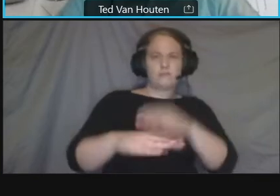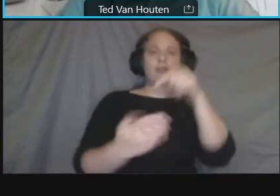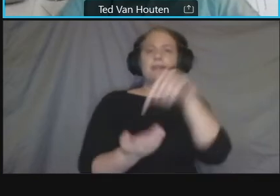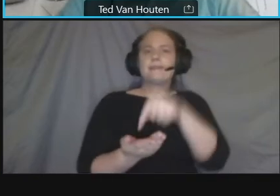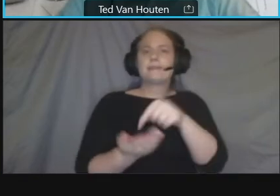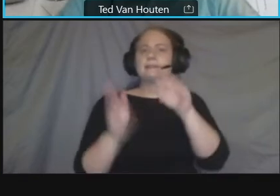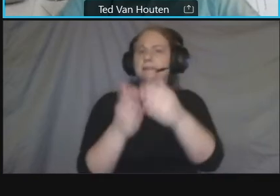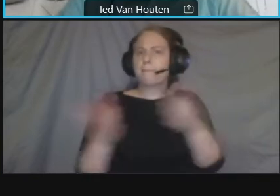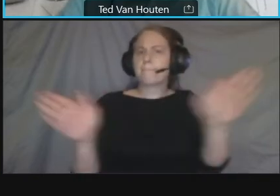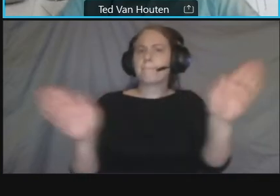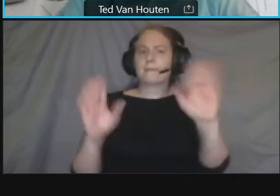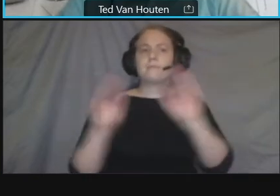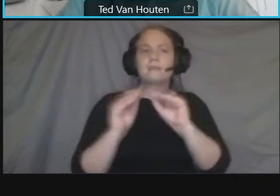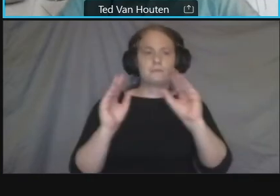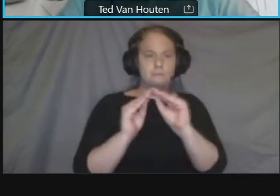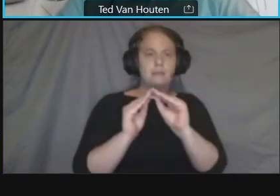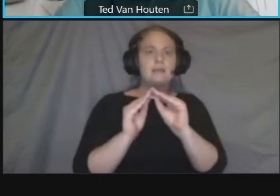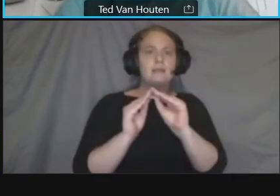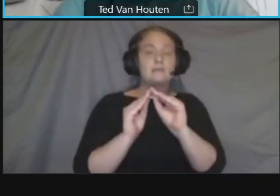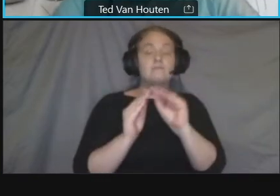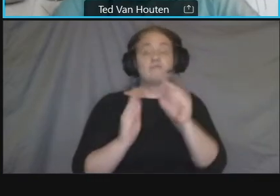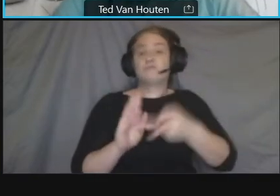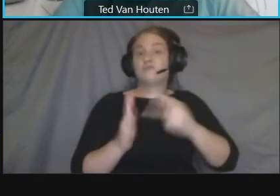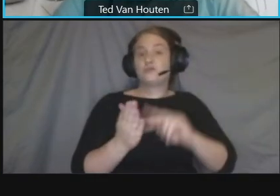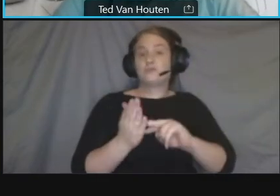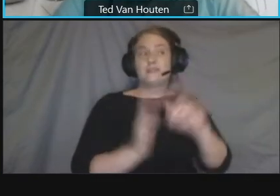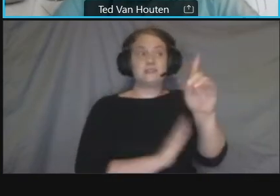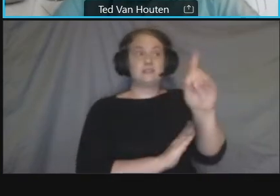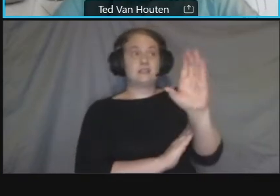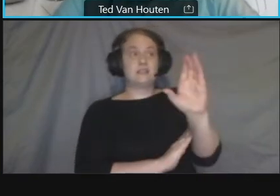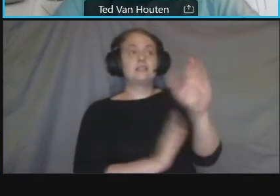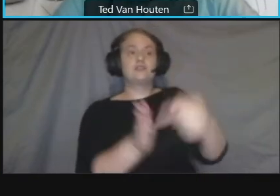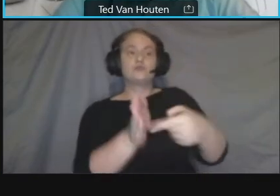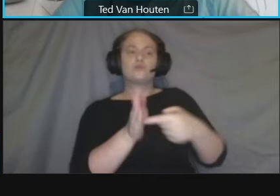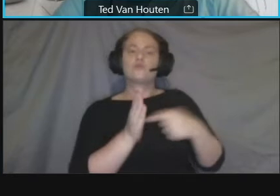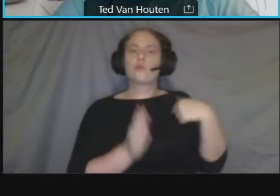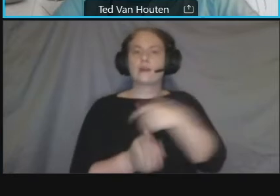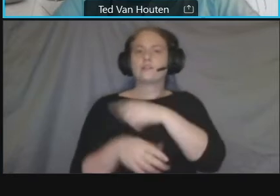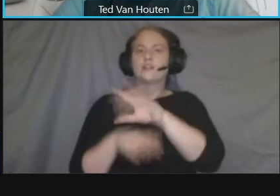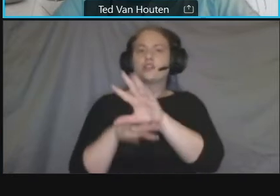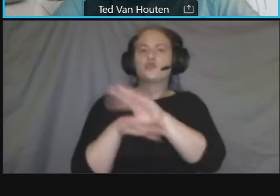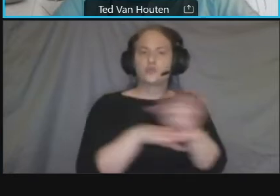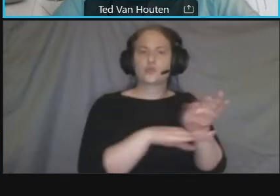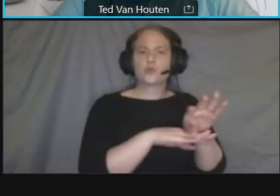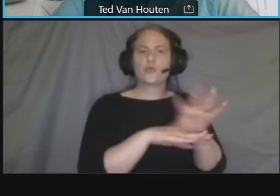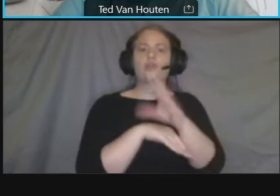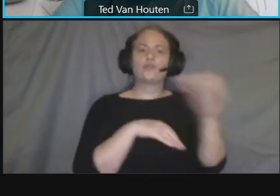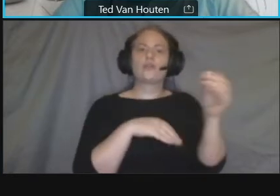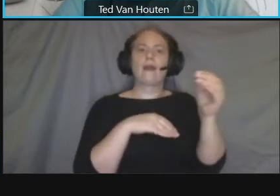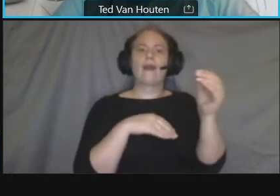recording this meeting and we'll be making that recording available in public um the uh